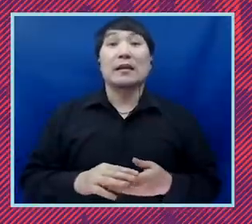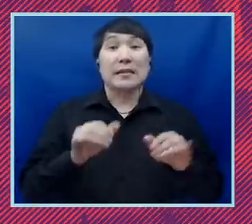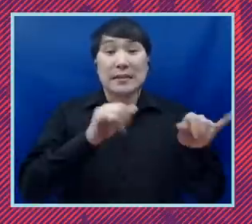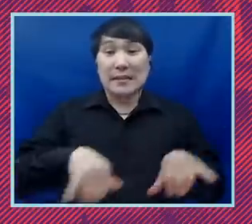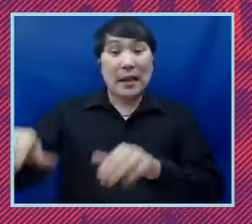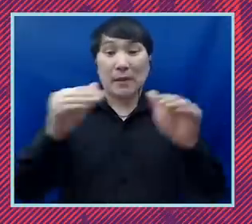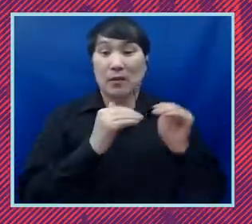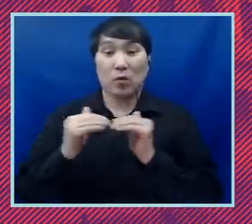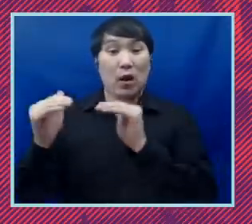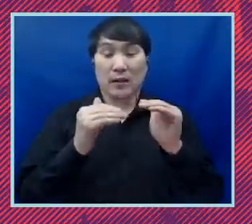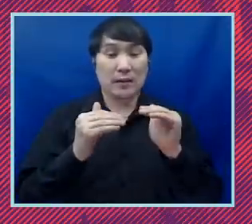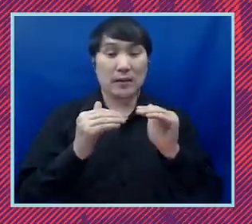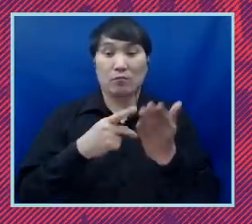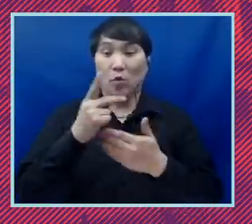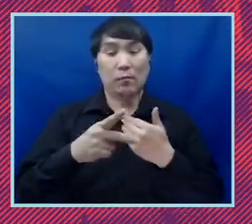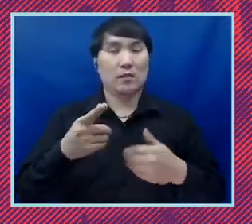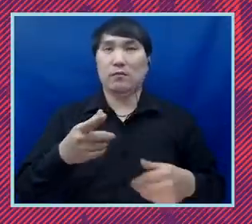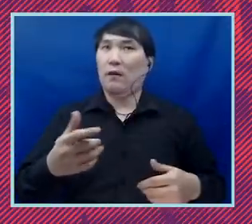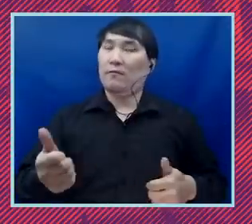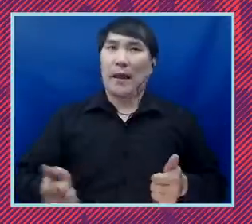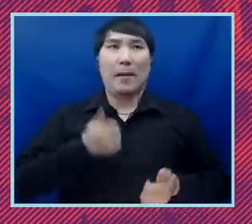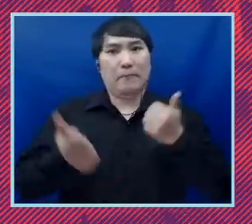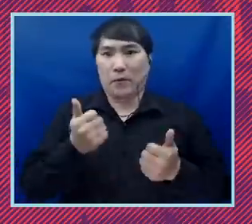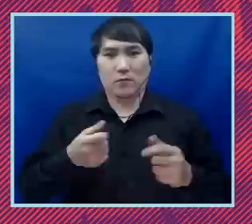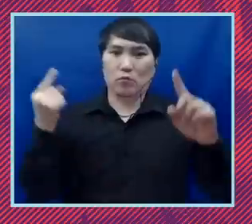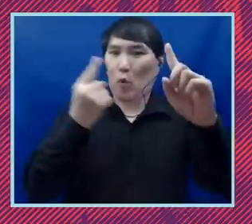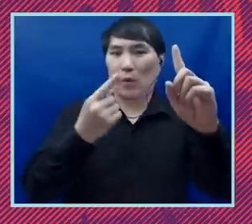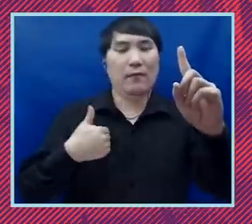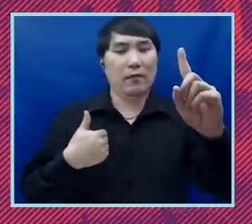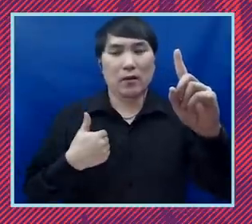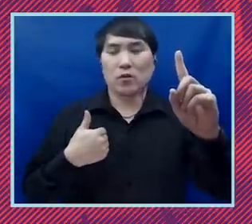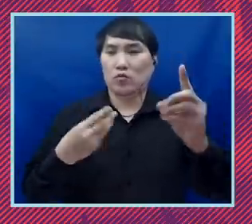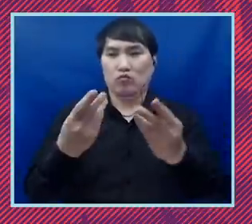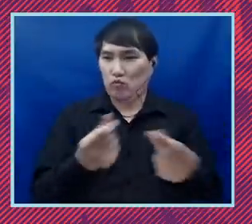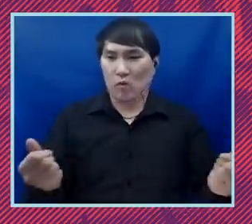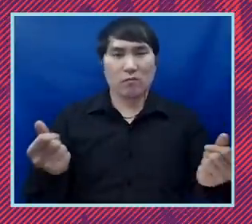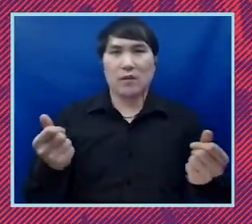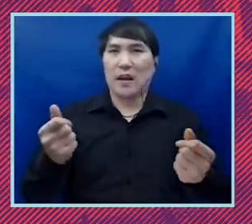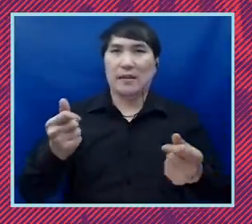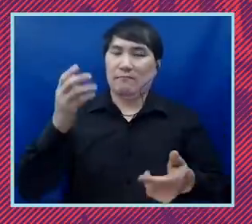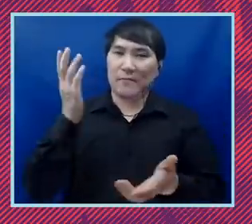racial justice agenda that has the goal of eradicating the vestiges of colonialization,